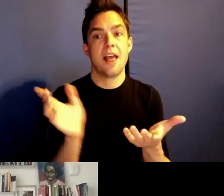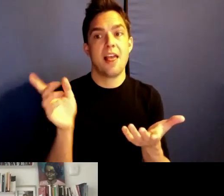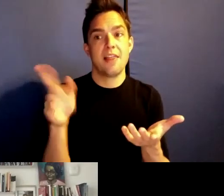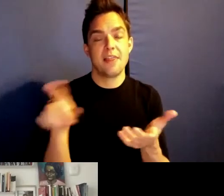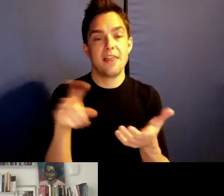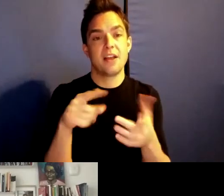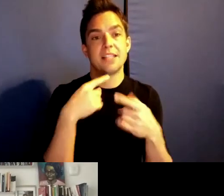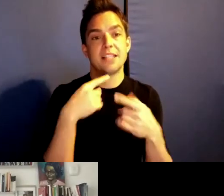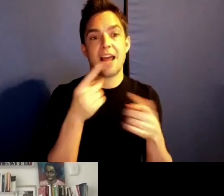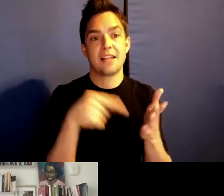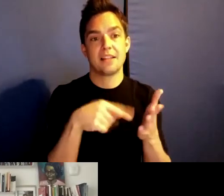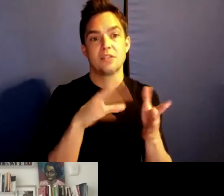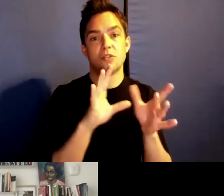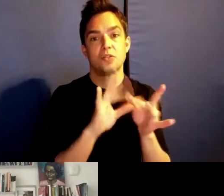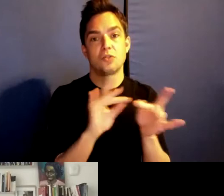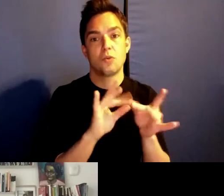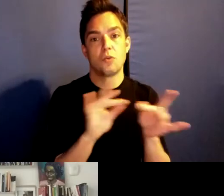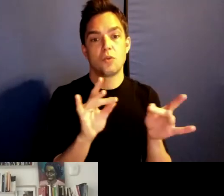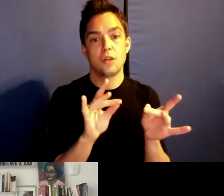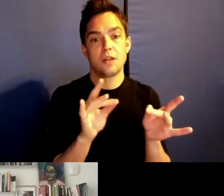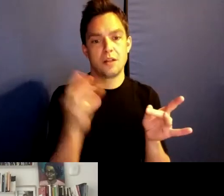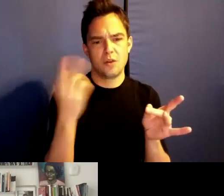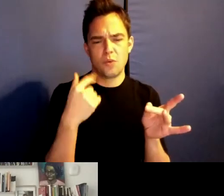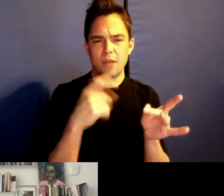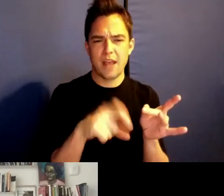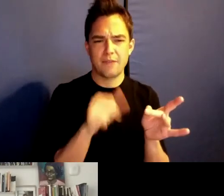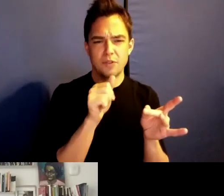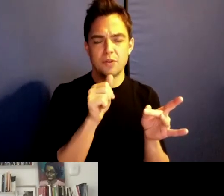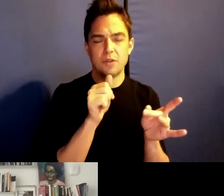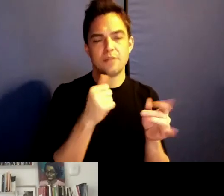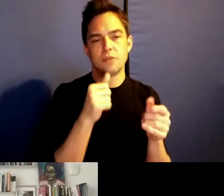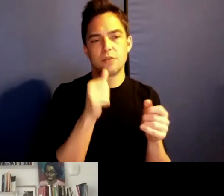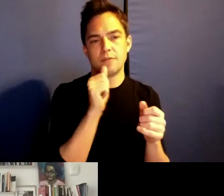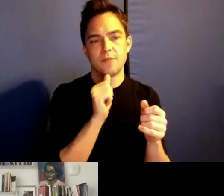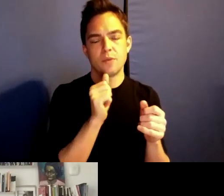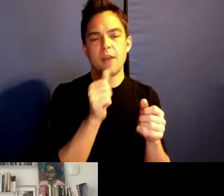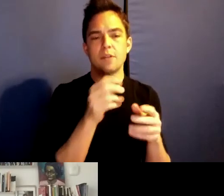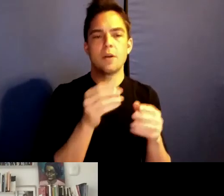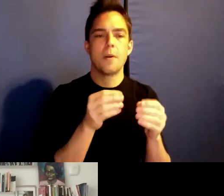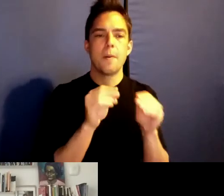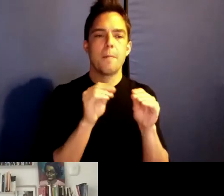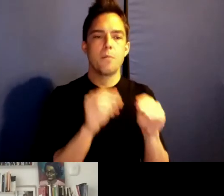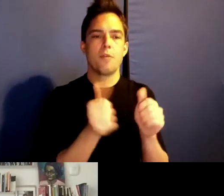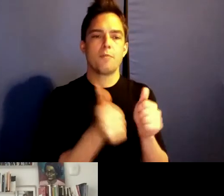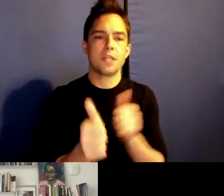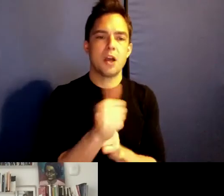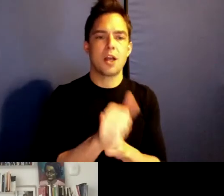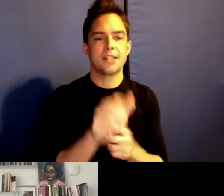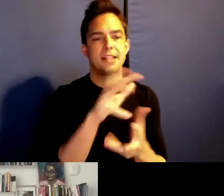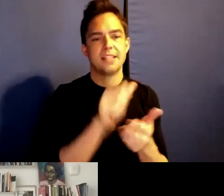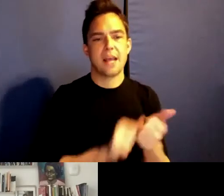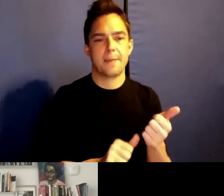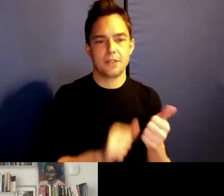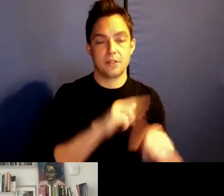And I think we need to move beyond the damage. The nation has projected us says --